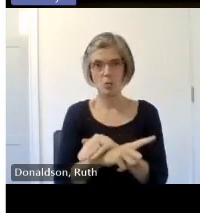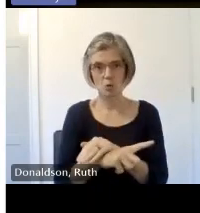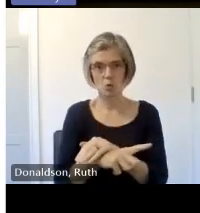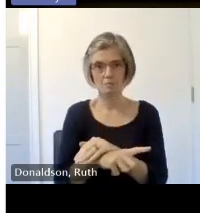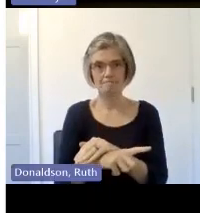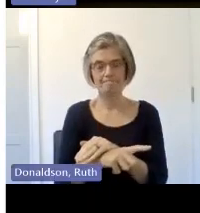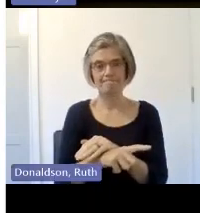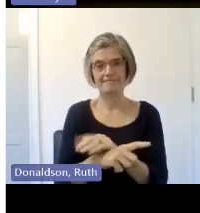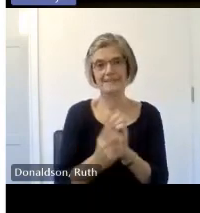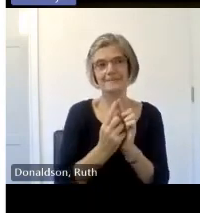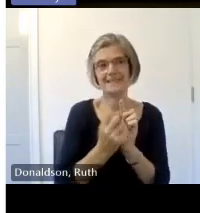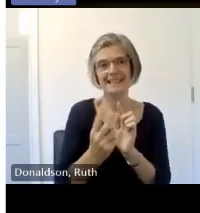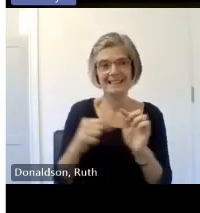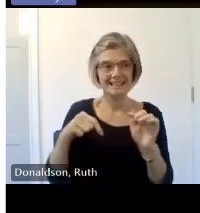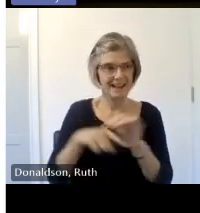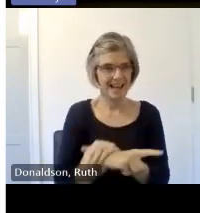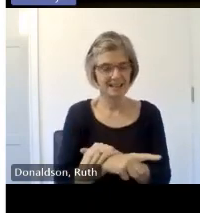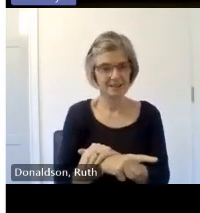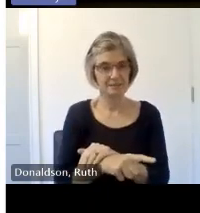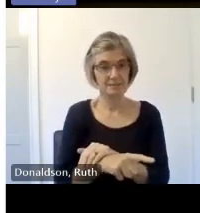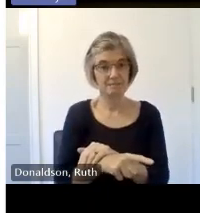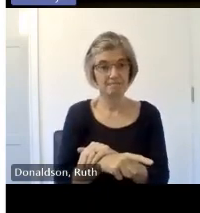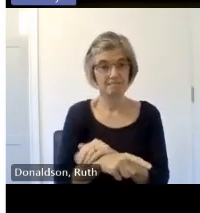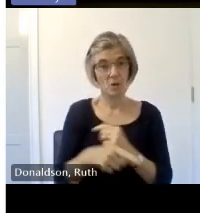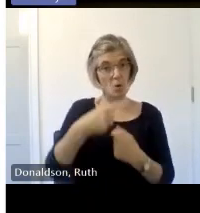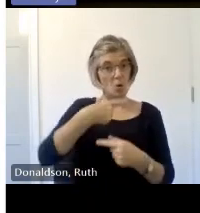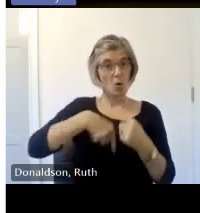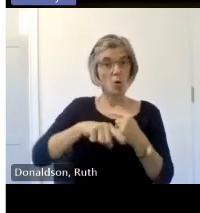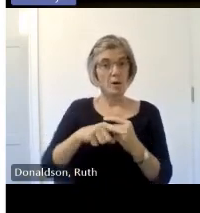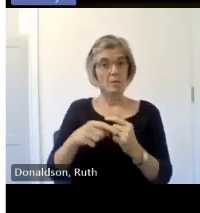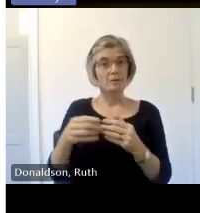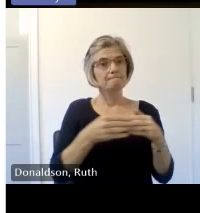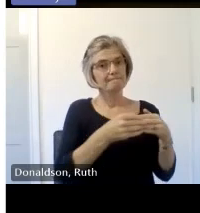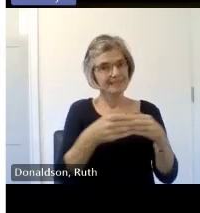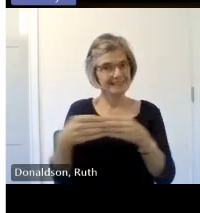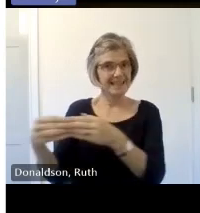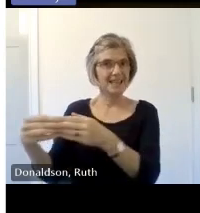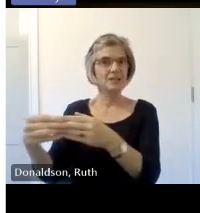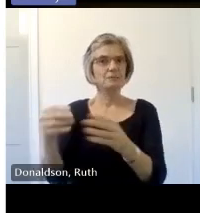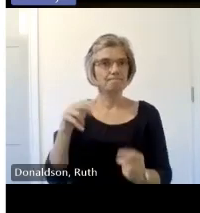we will be the marshals that will um accompany you out the building in terms of the toilets